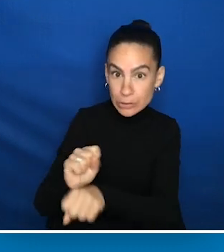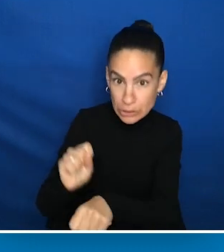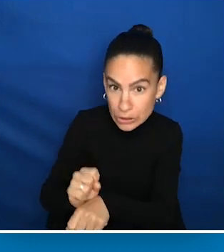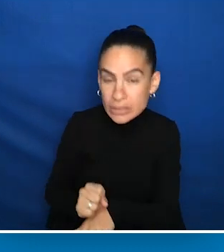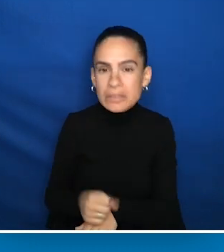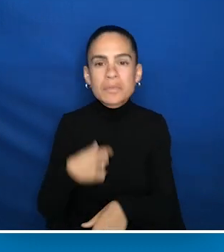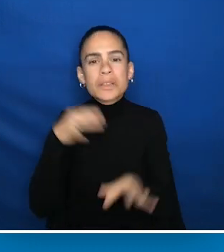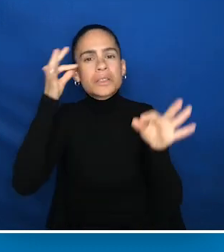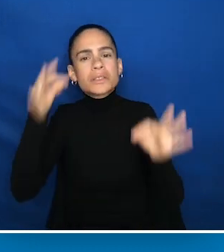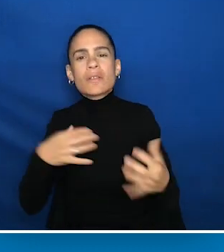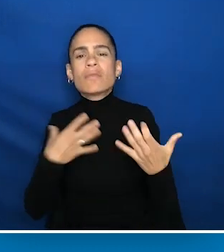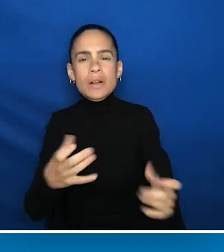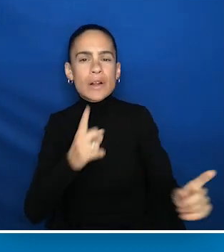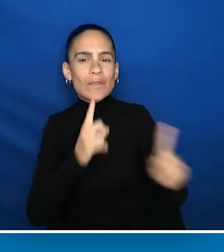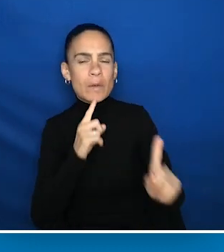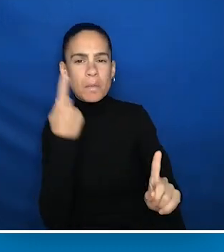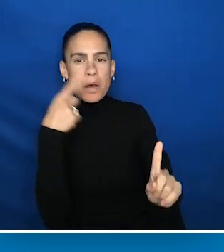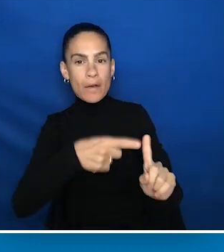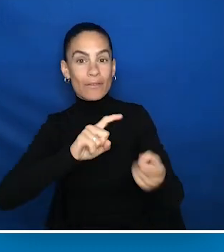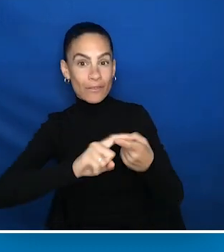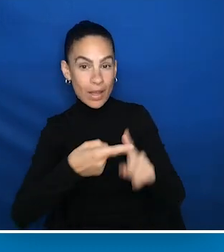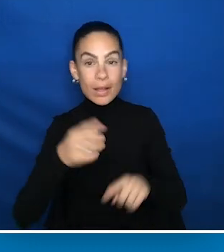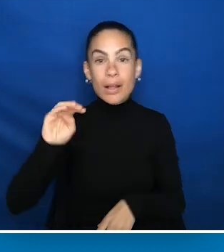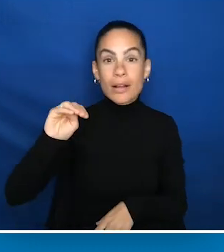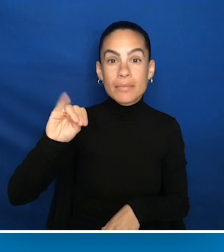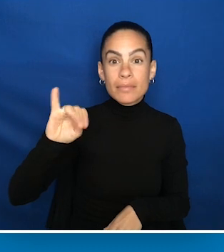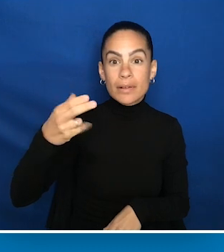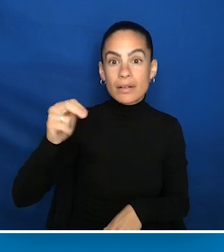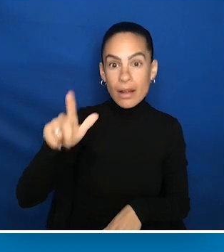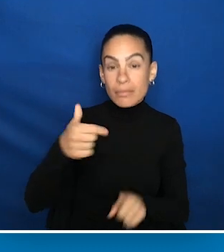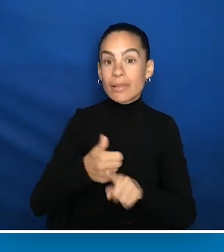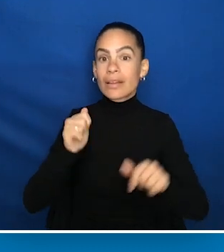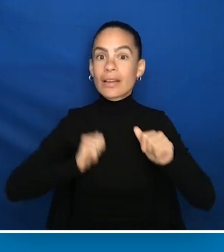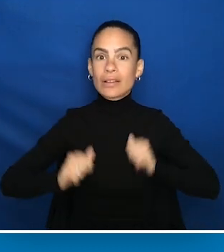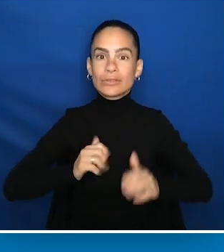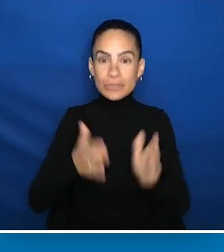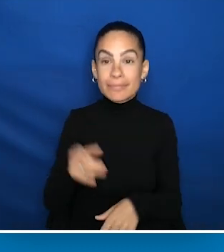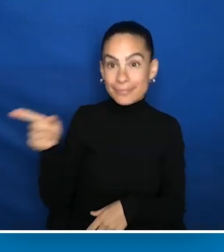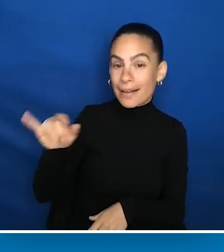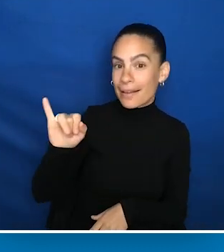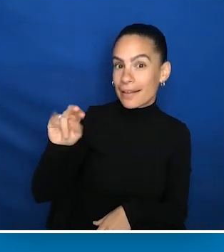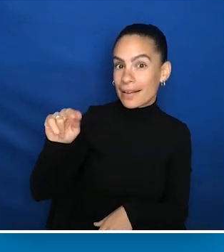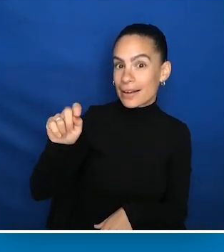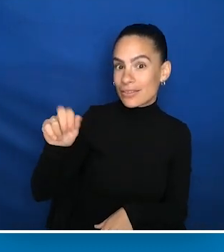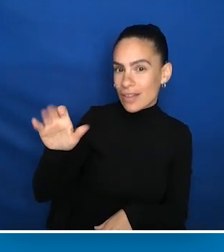And I interviewed, I decided to interview my friend Michael, who's an actor at Interact. And I've known him for about ten years.